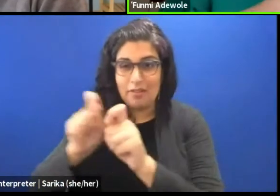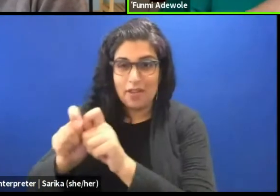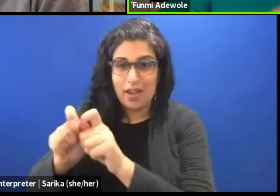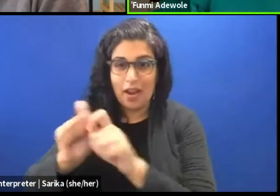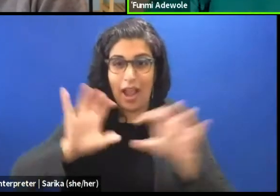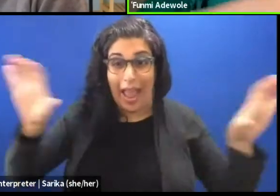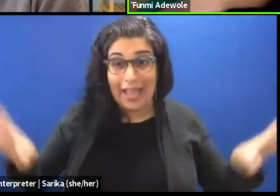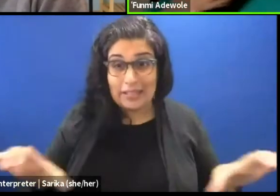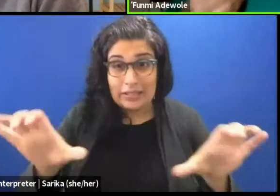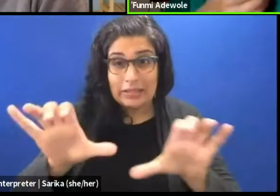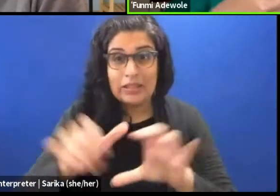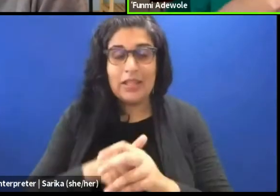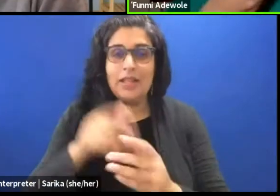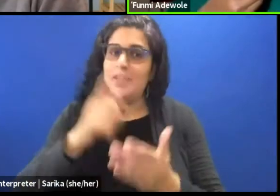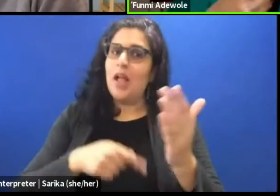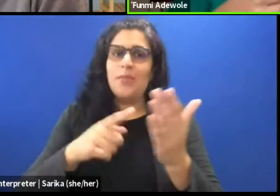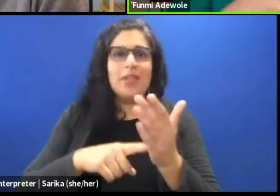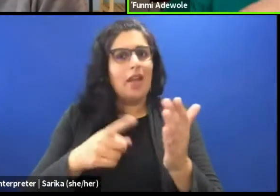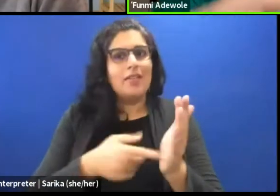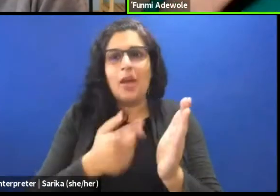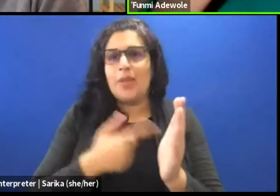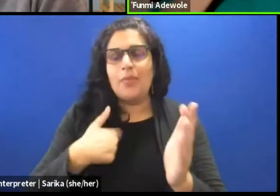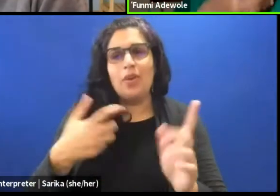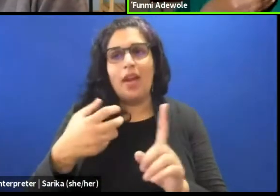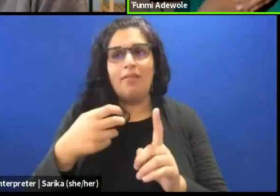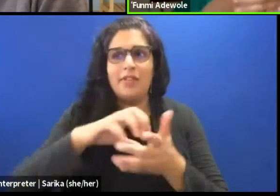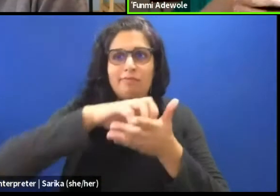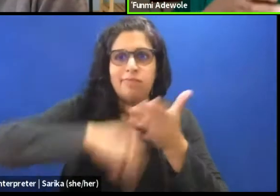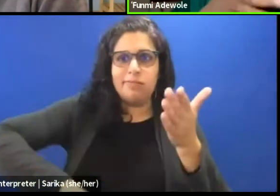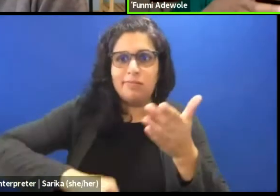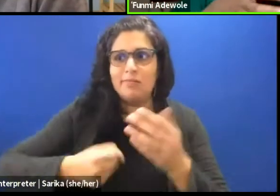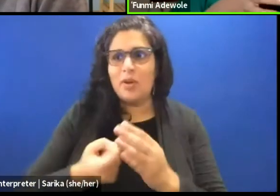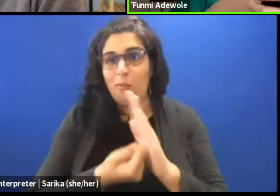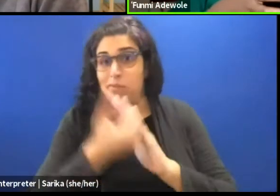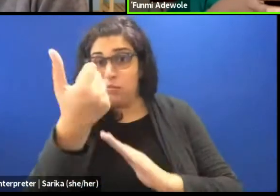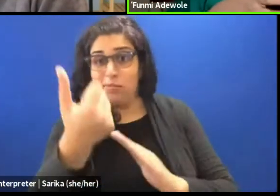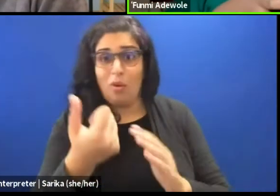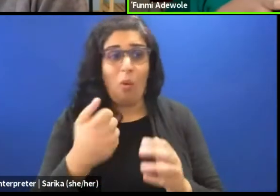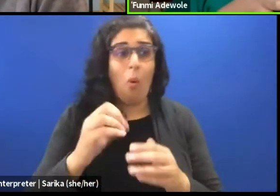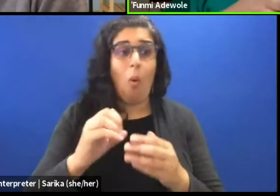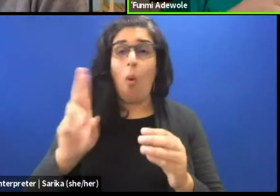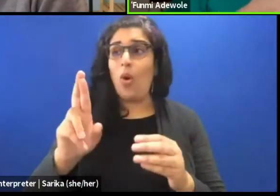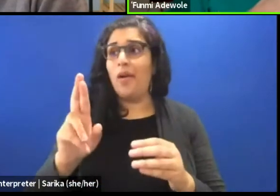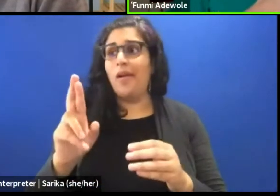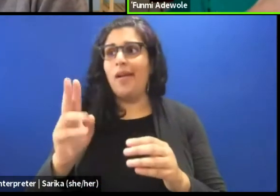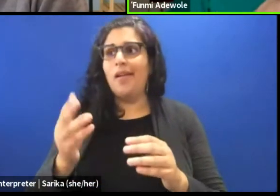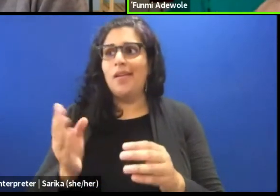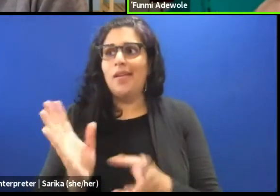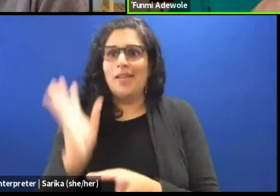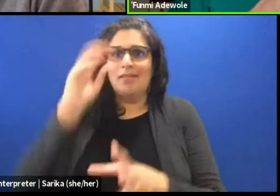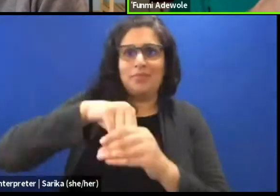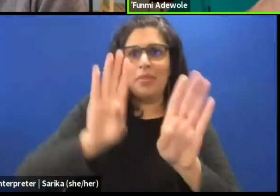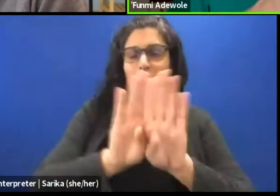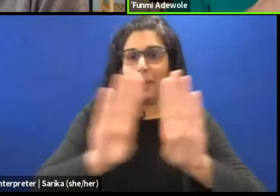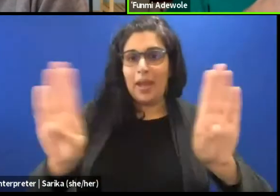And sometimes you have to strip somethings away or put some other things in the background, so that somethings come to the forefront.